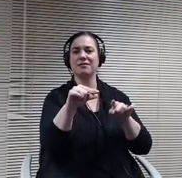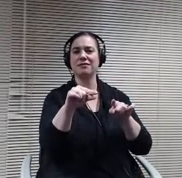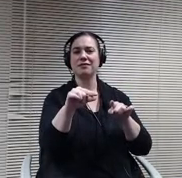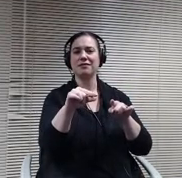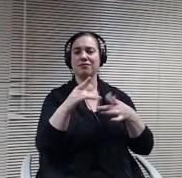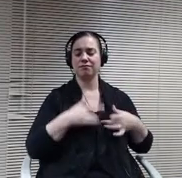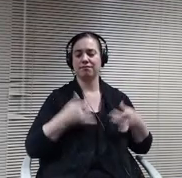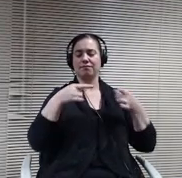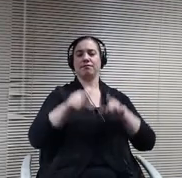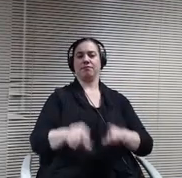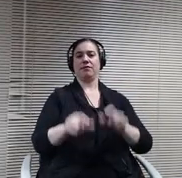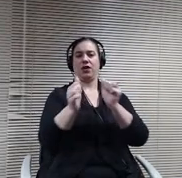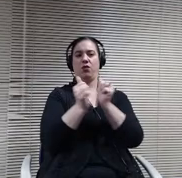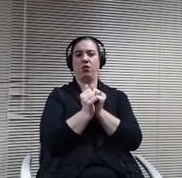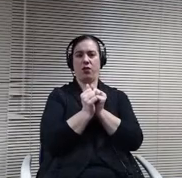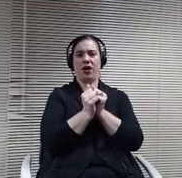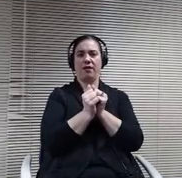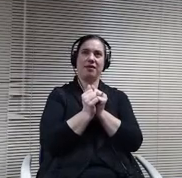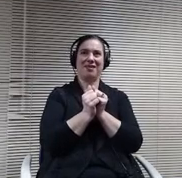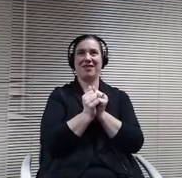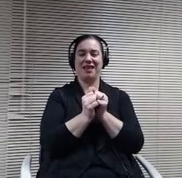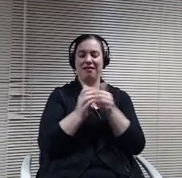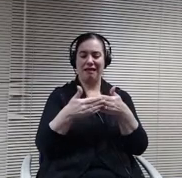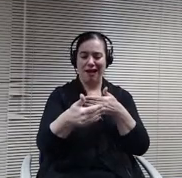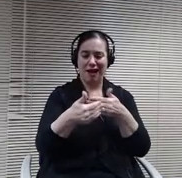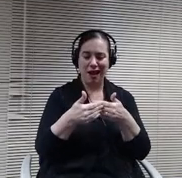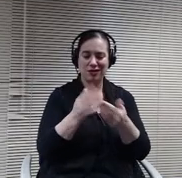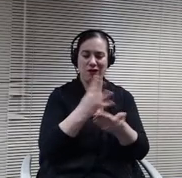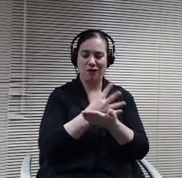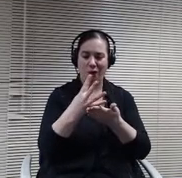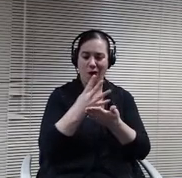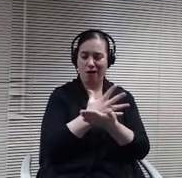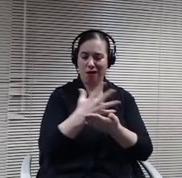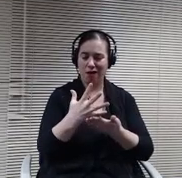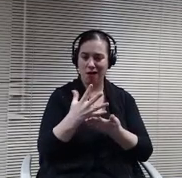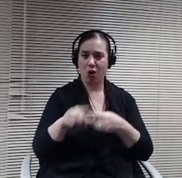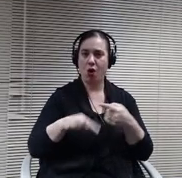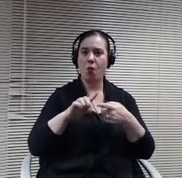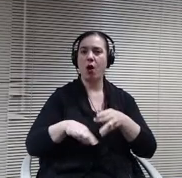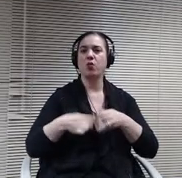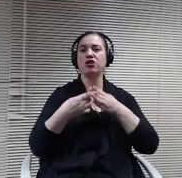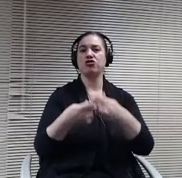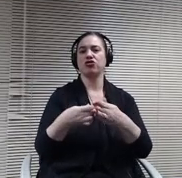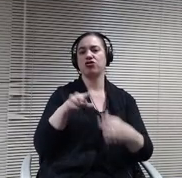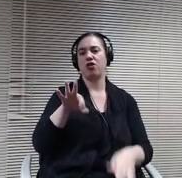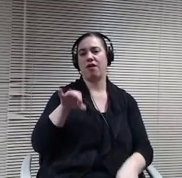Probably four or five weeks of school. When we started on February 1st, so probably around the 1st of March, or